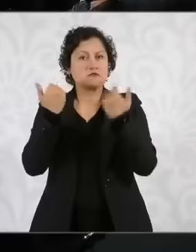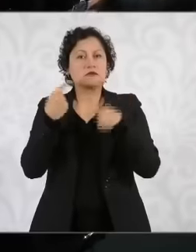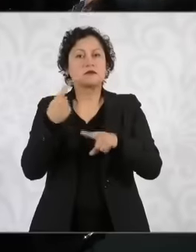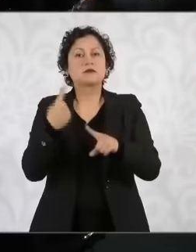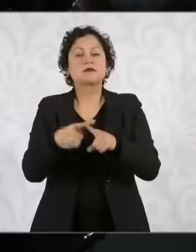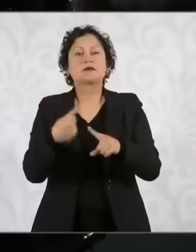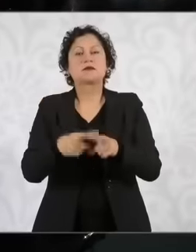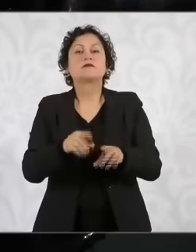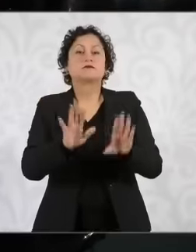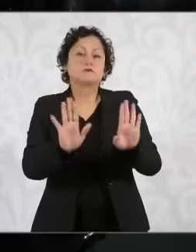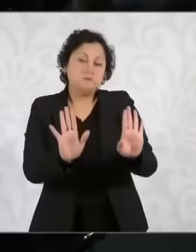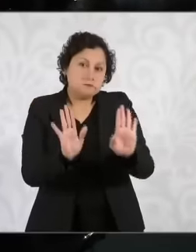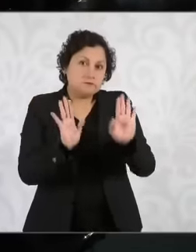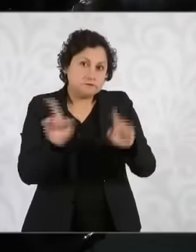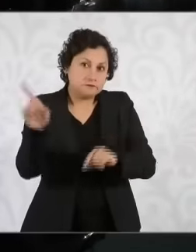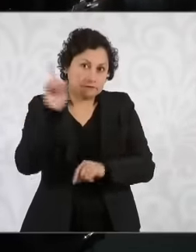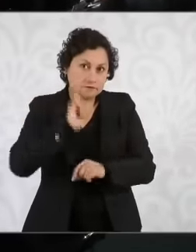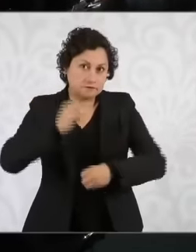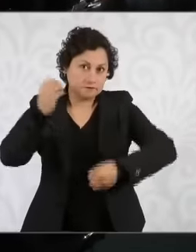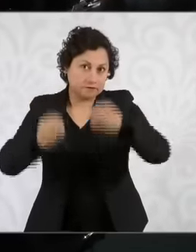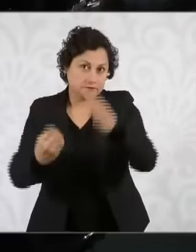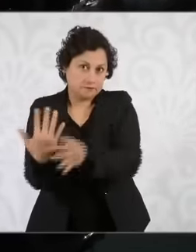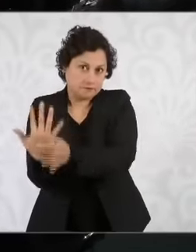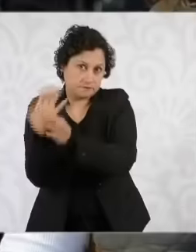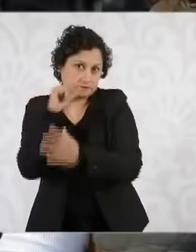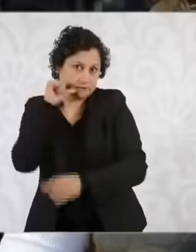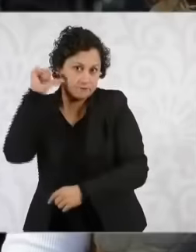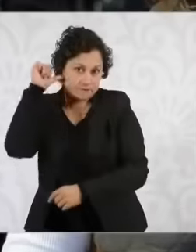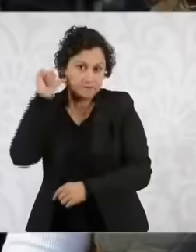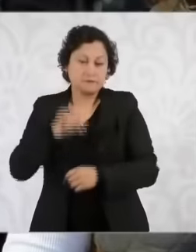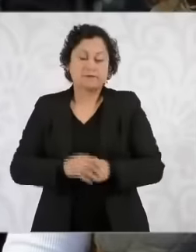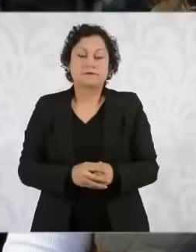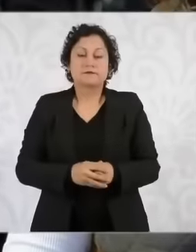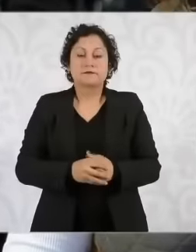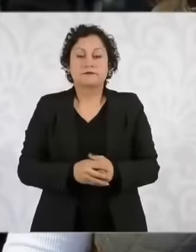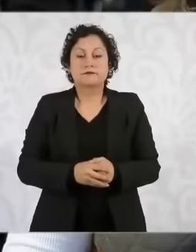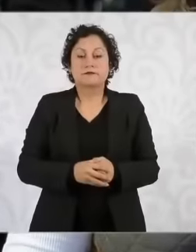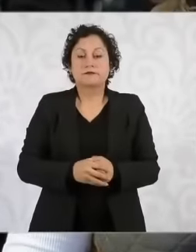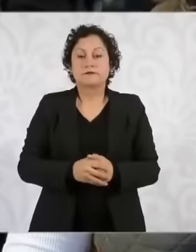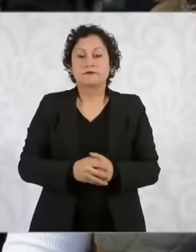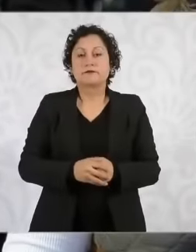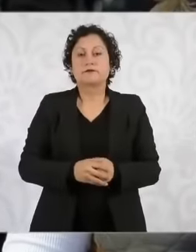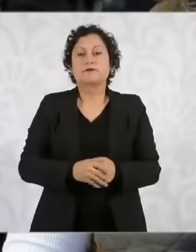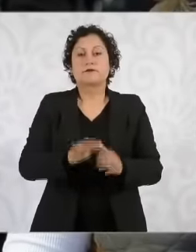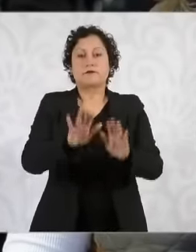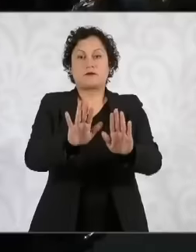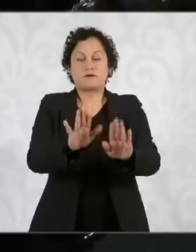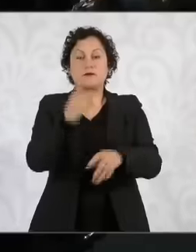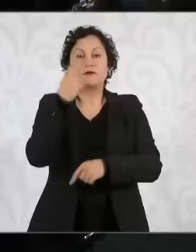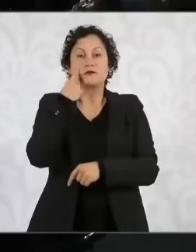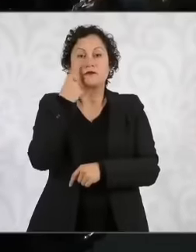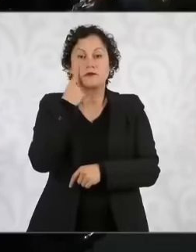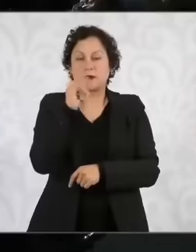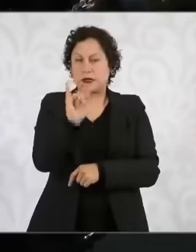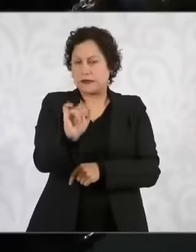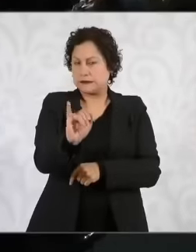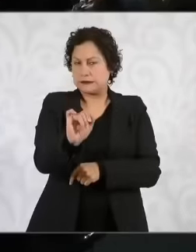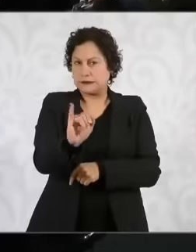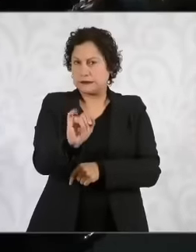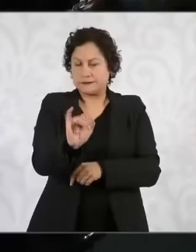the judge mentioned yesterday and well, but let's see, of course each power